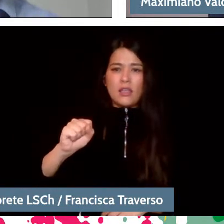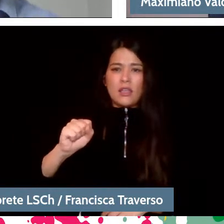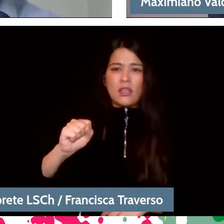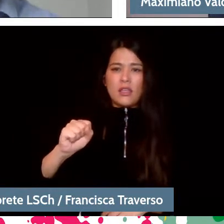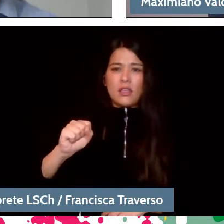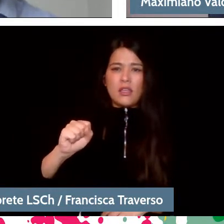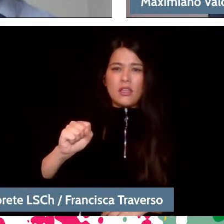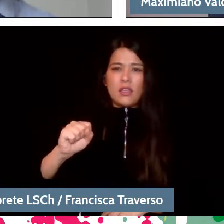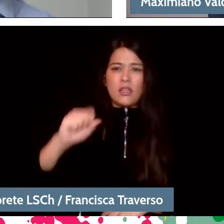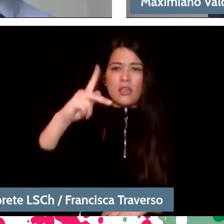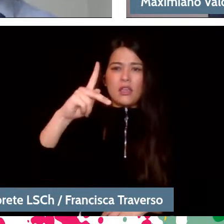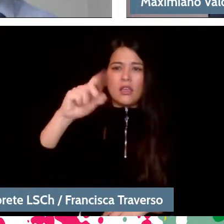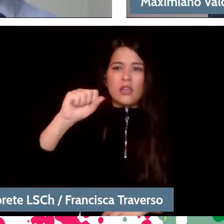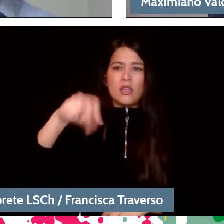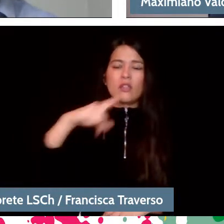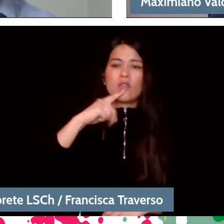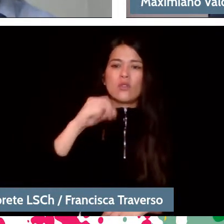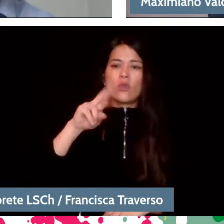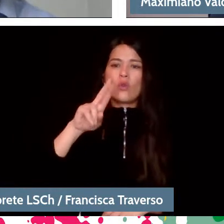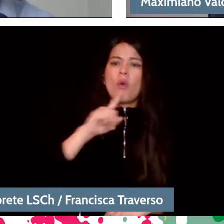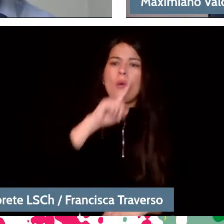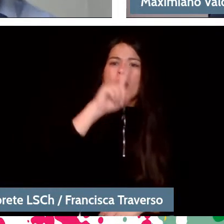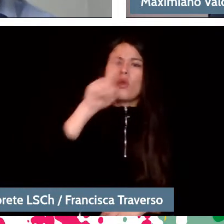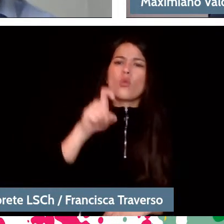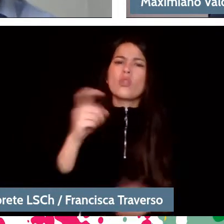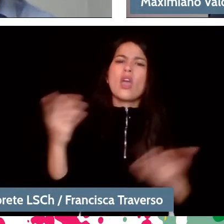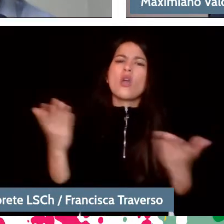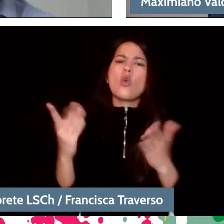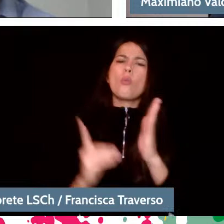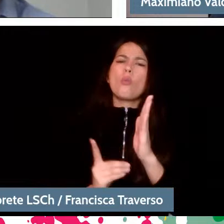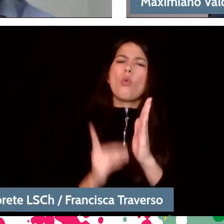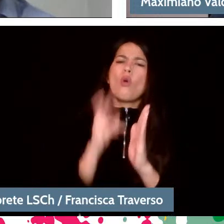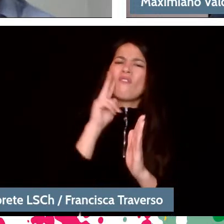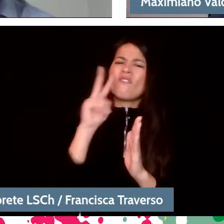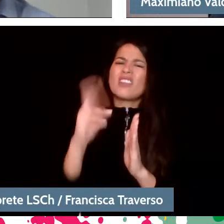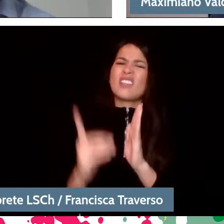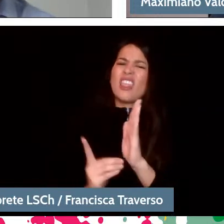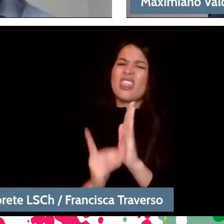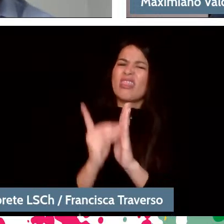Well, she actually asks you: "How do you see the development of audiences in culture in the future?"